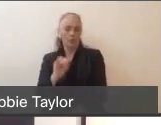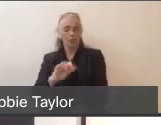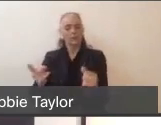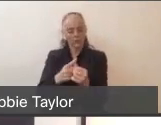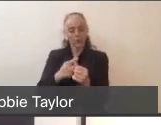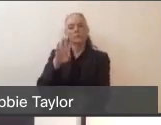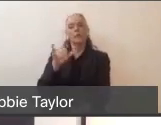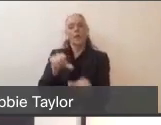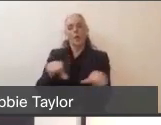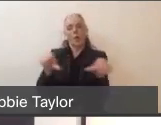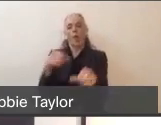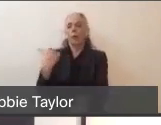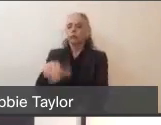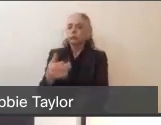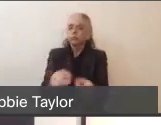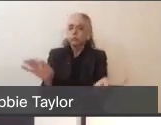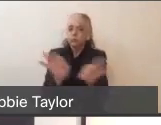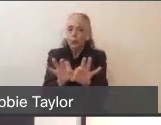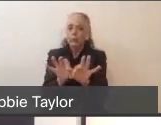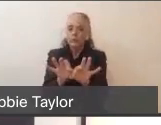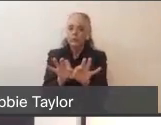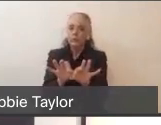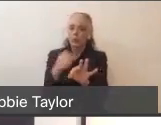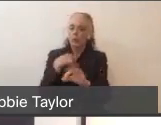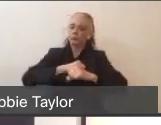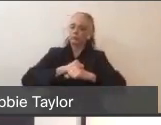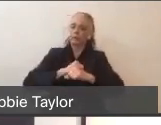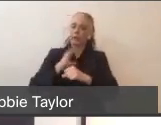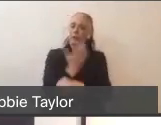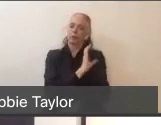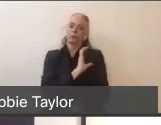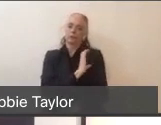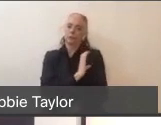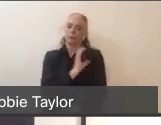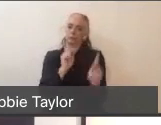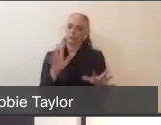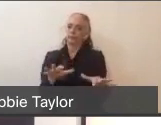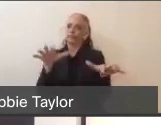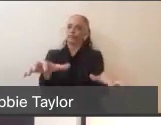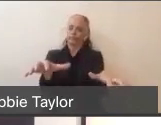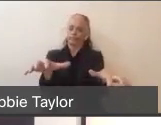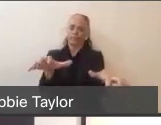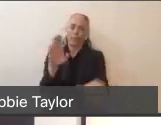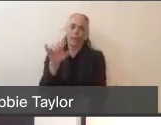was critically important for protecting our citizens. And I will lay out three tangible benefits